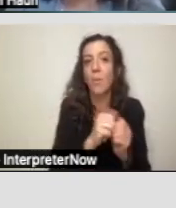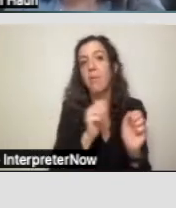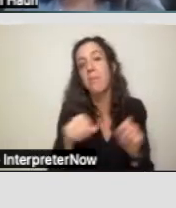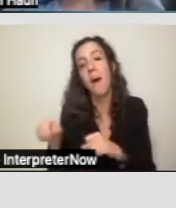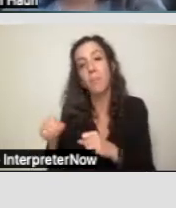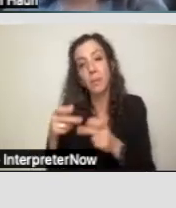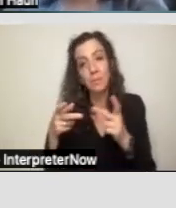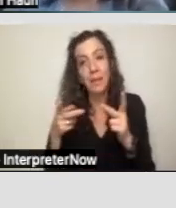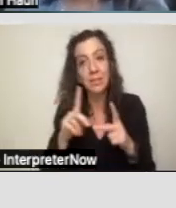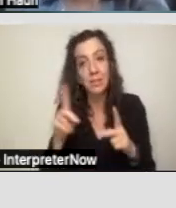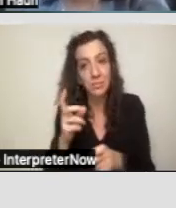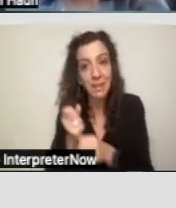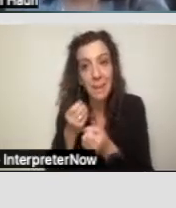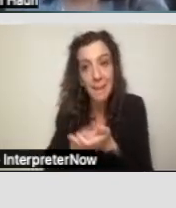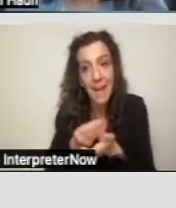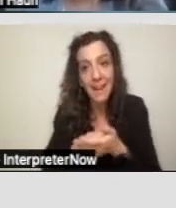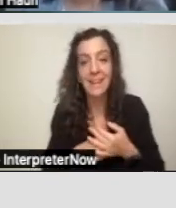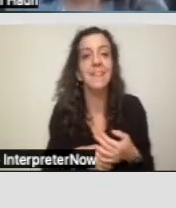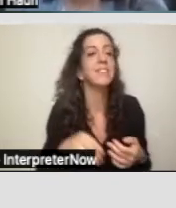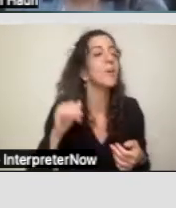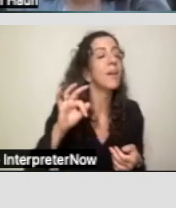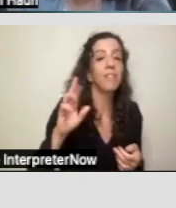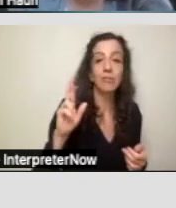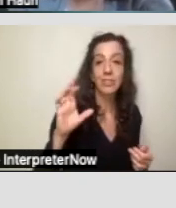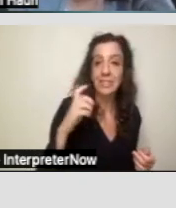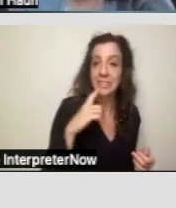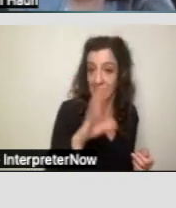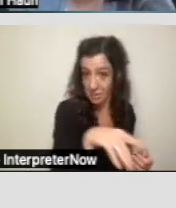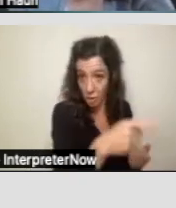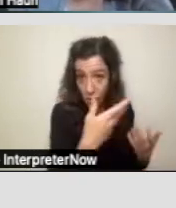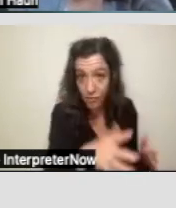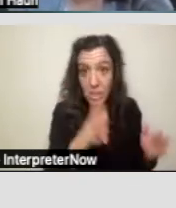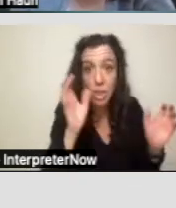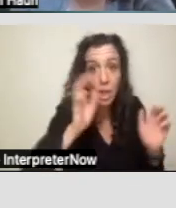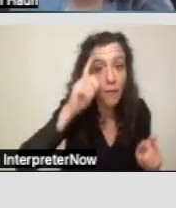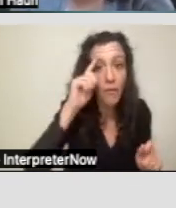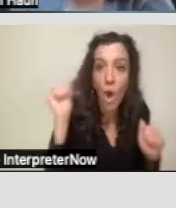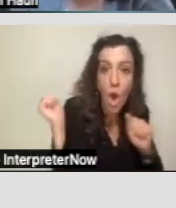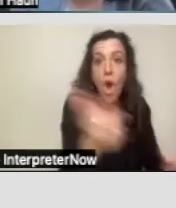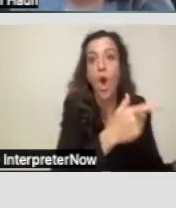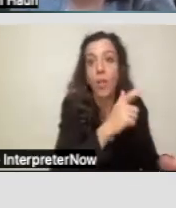So, in other words if the regional center says have you exhausted other generic resources,